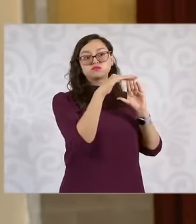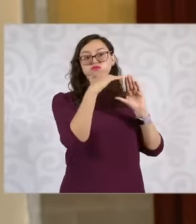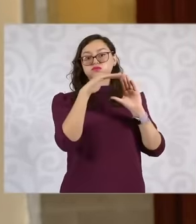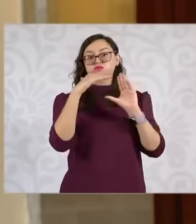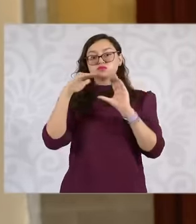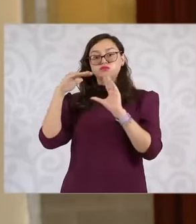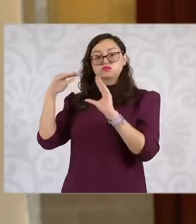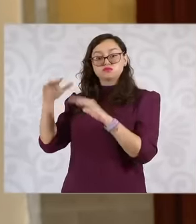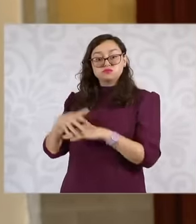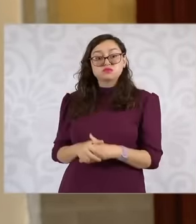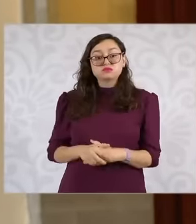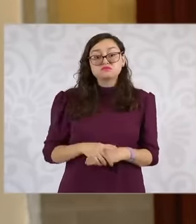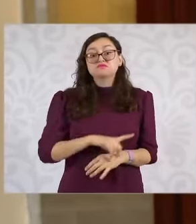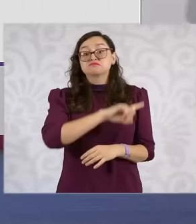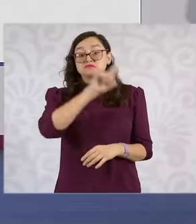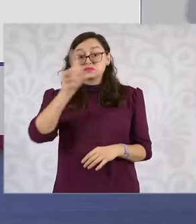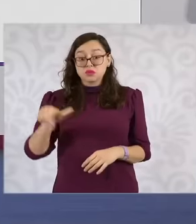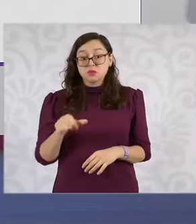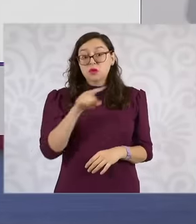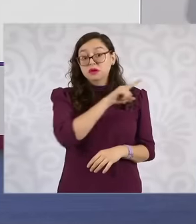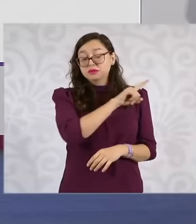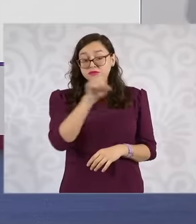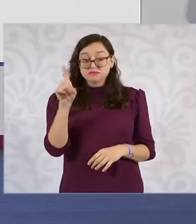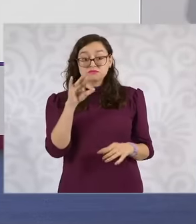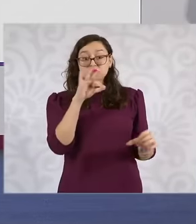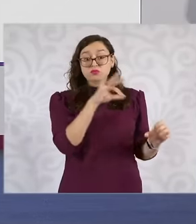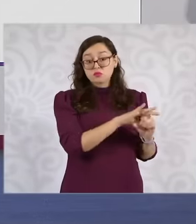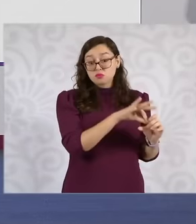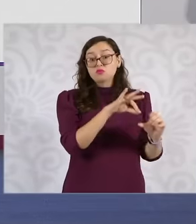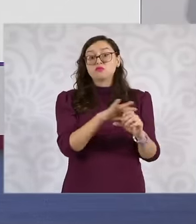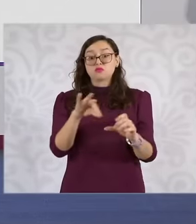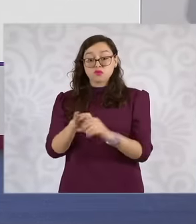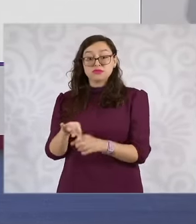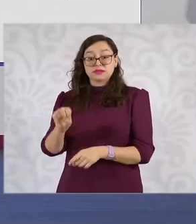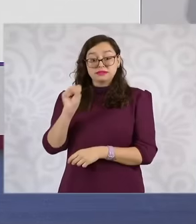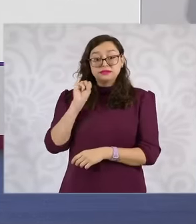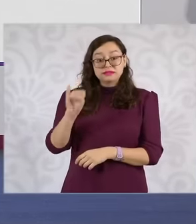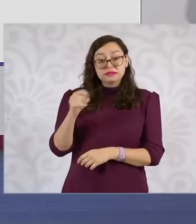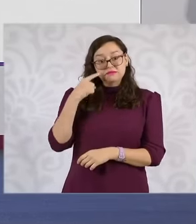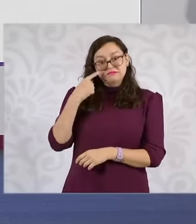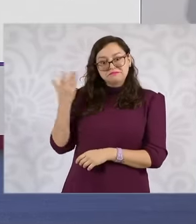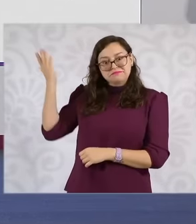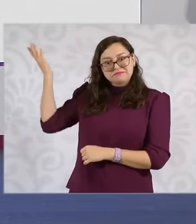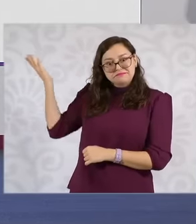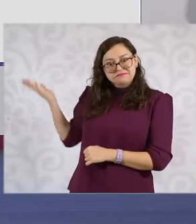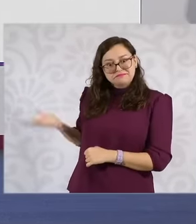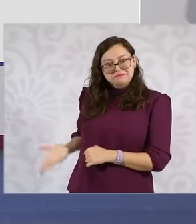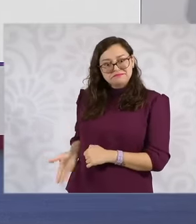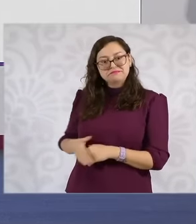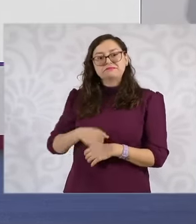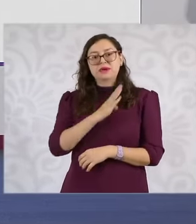and the states that are marked in red vote in favor Baja California Baja California Sur Campeche